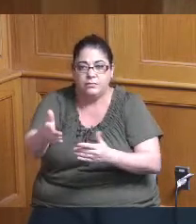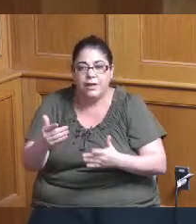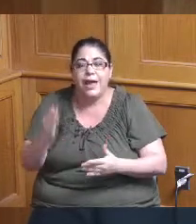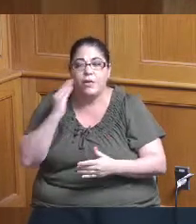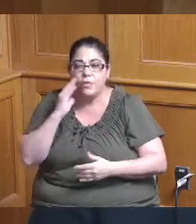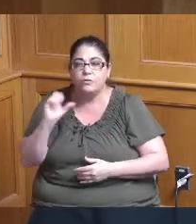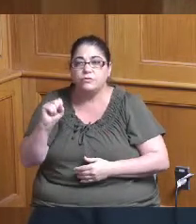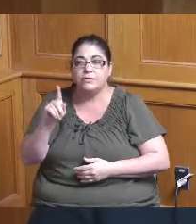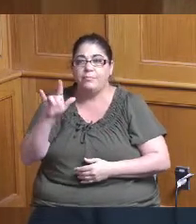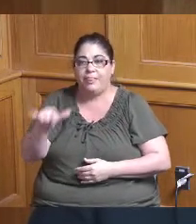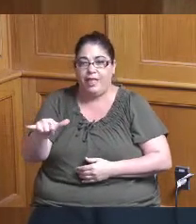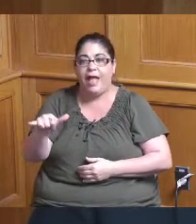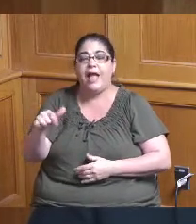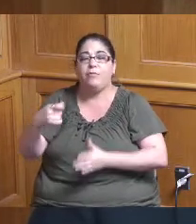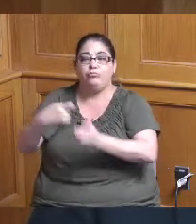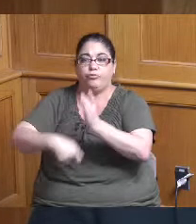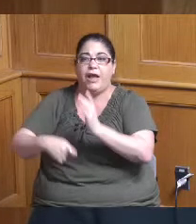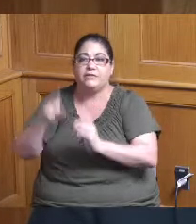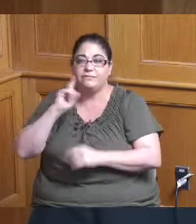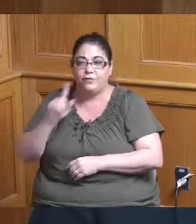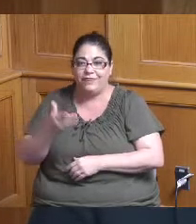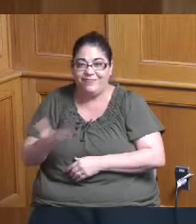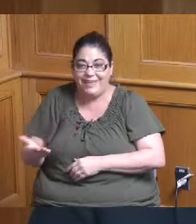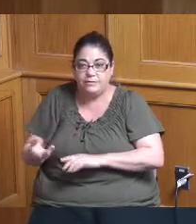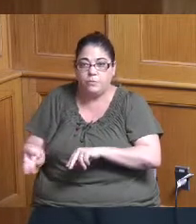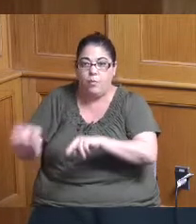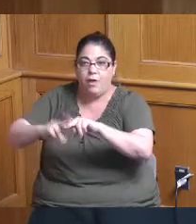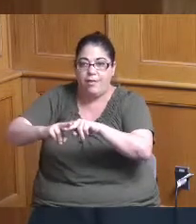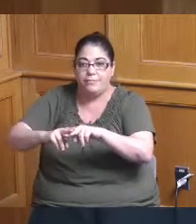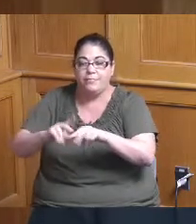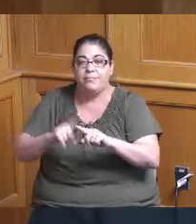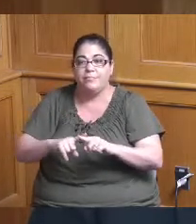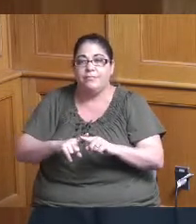and prices are going up I'm just wondering again this is all in the context of the budget